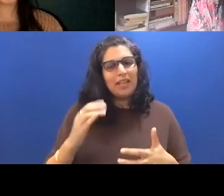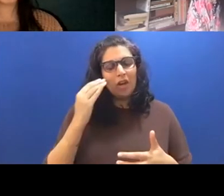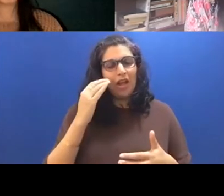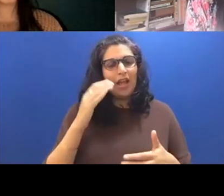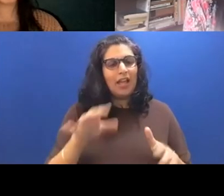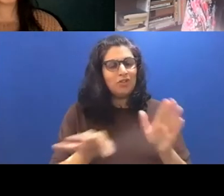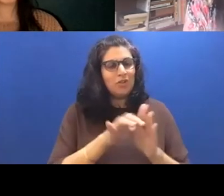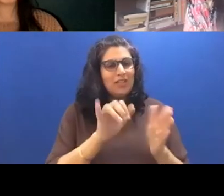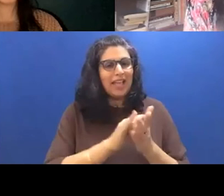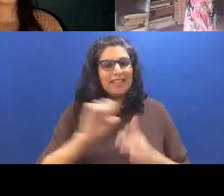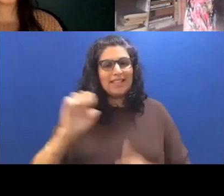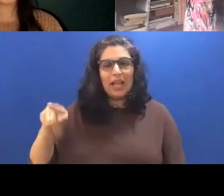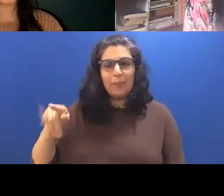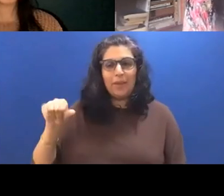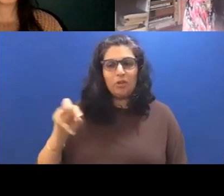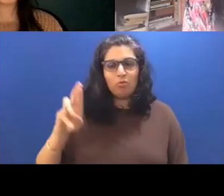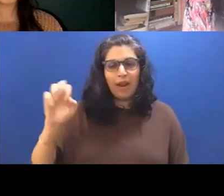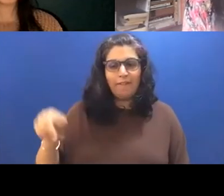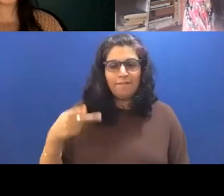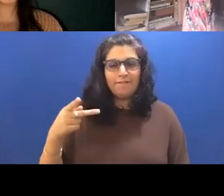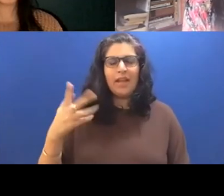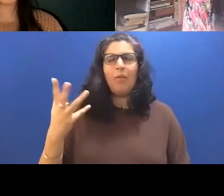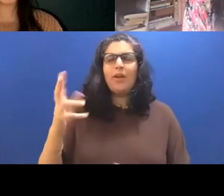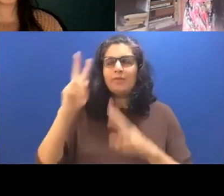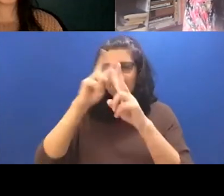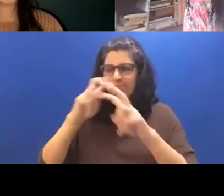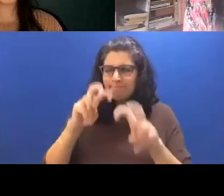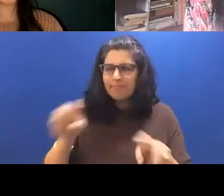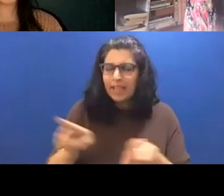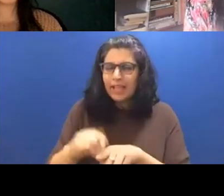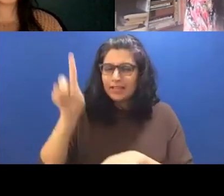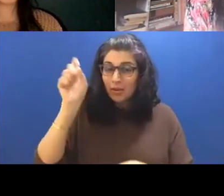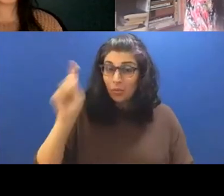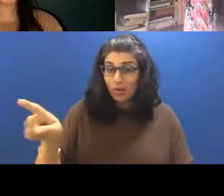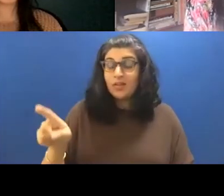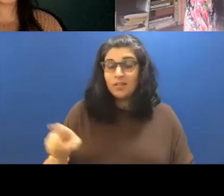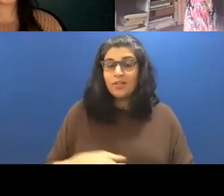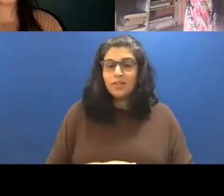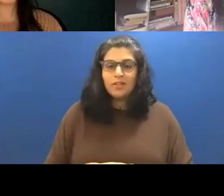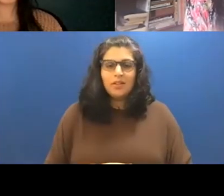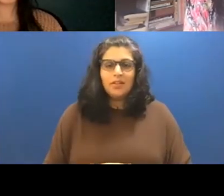I wanted to kind of explore it as a question and I think that in the way of what what does